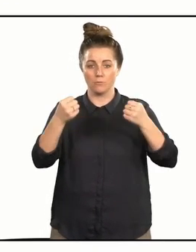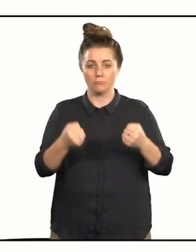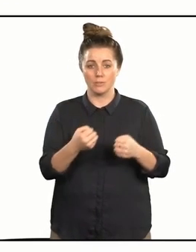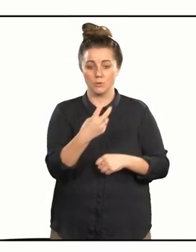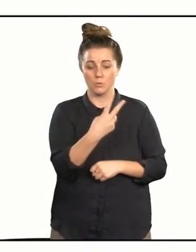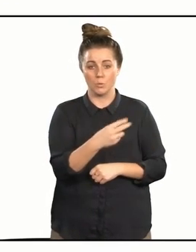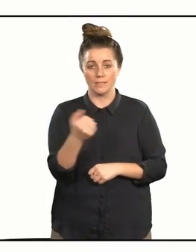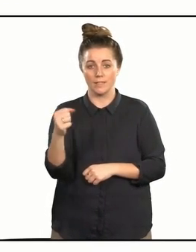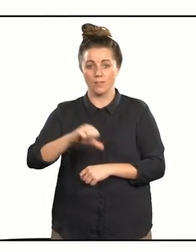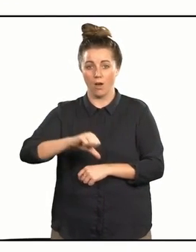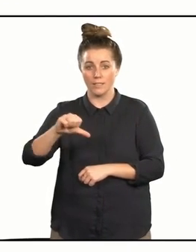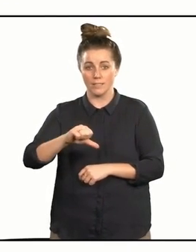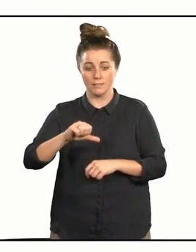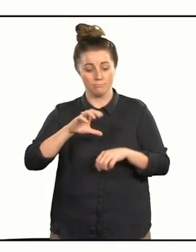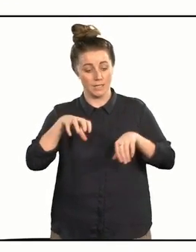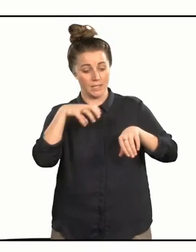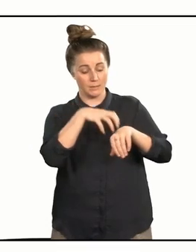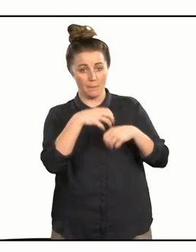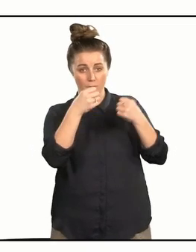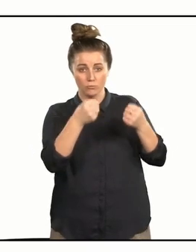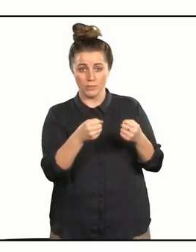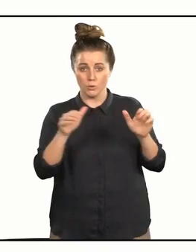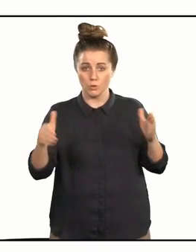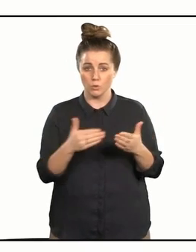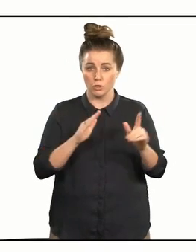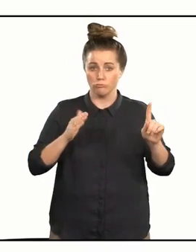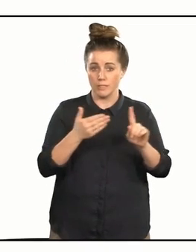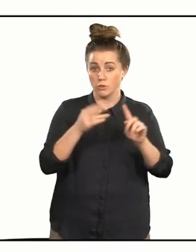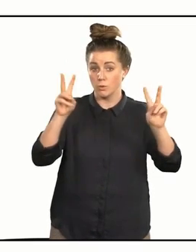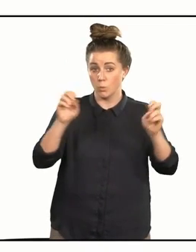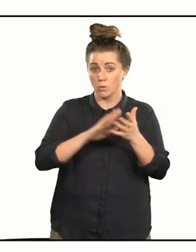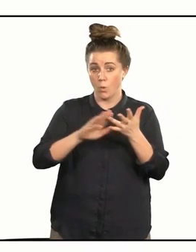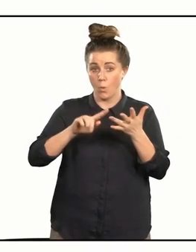In 2019 the Department of Corrections introduced a new strategy called Hōkai Rangi ,